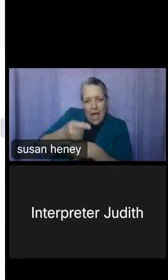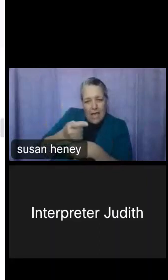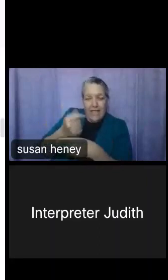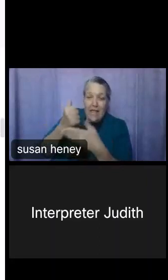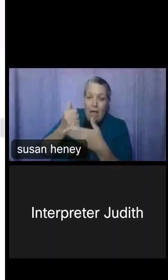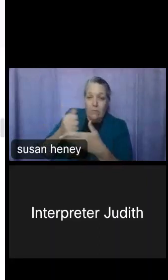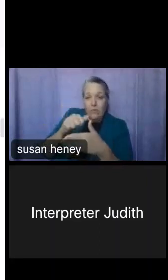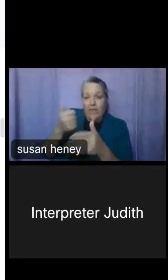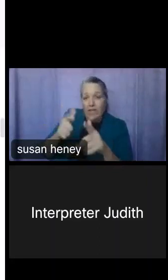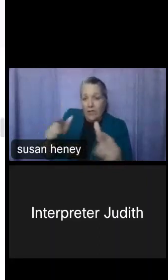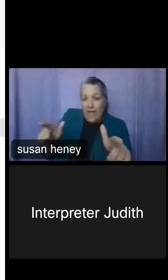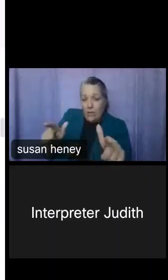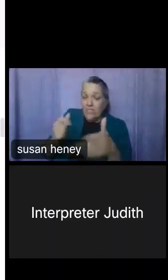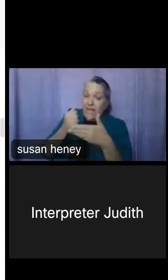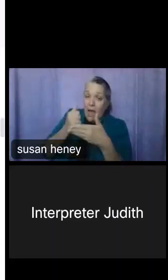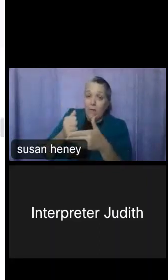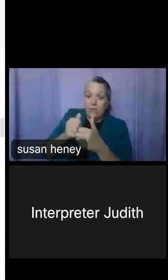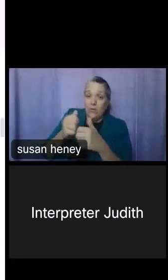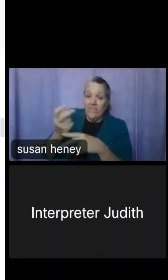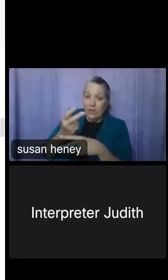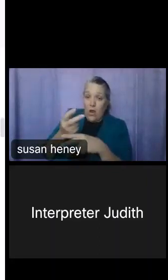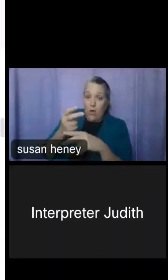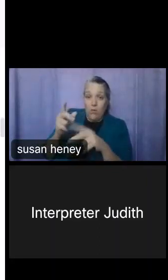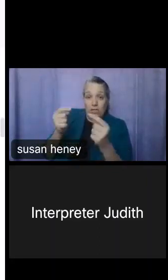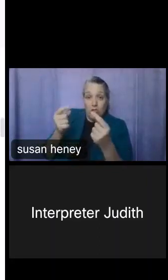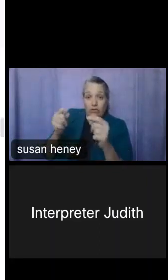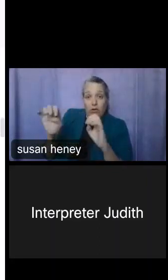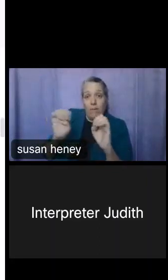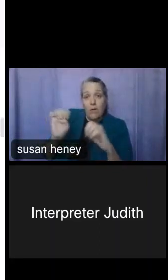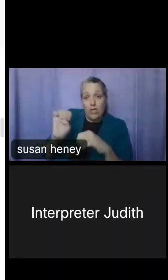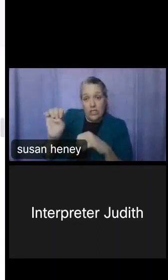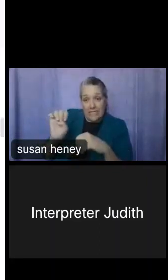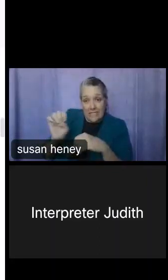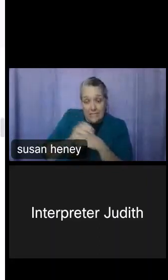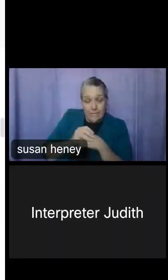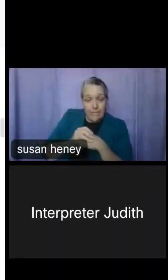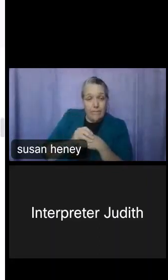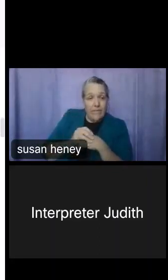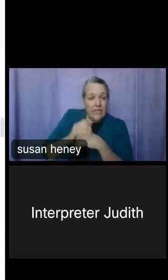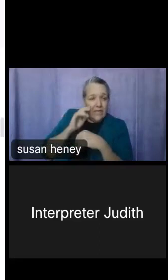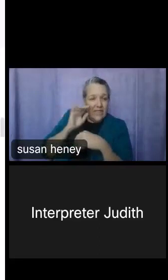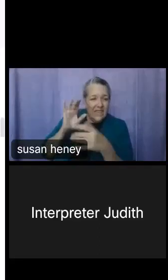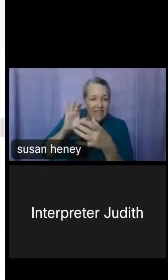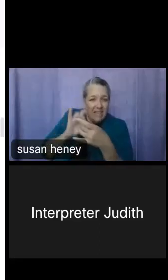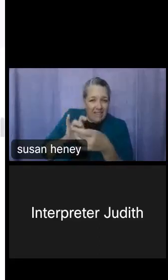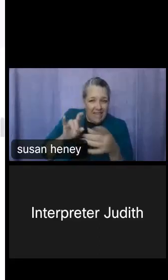You might want to check out that link, the S1601 to just learn more about the language